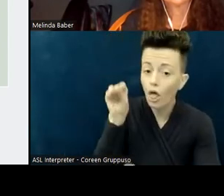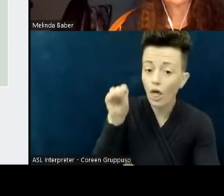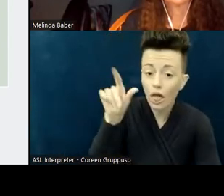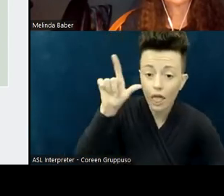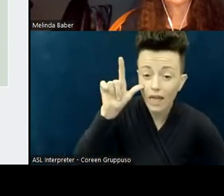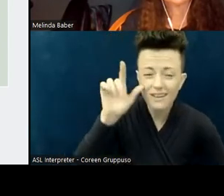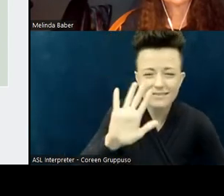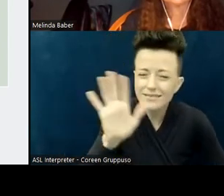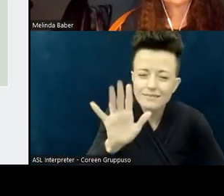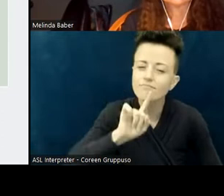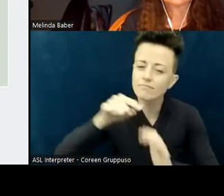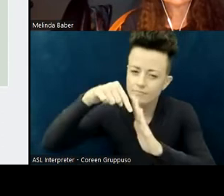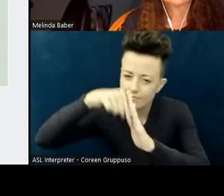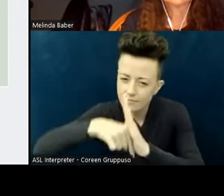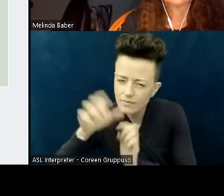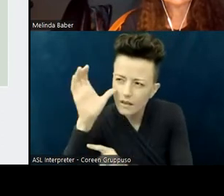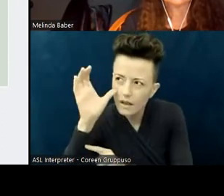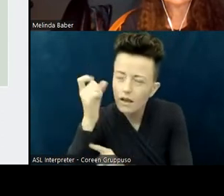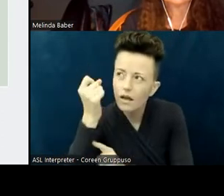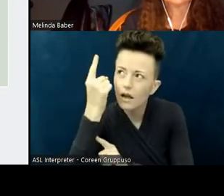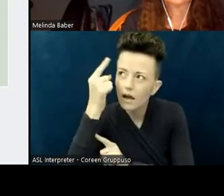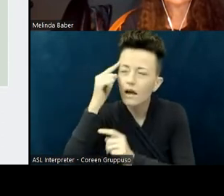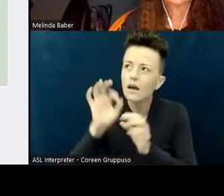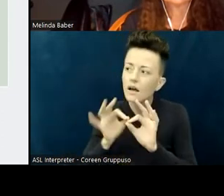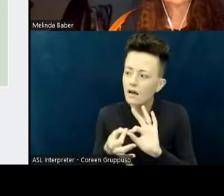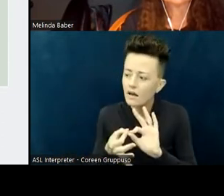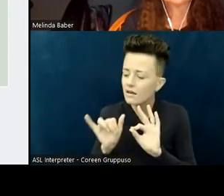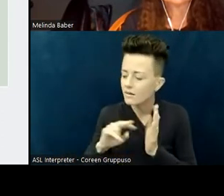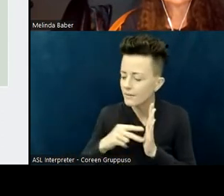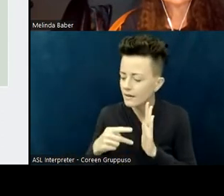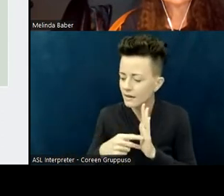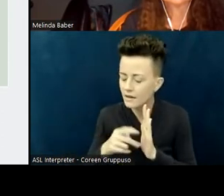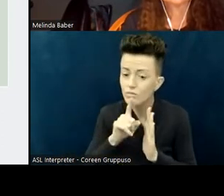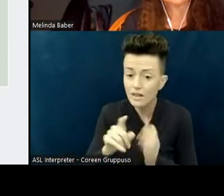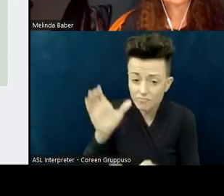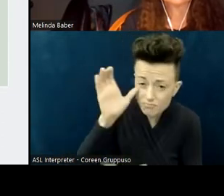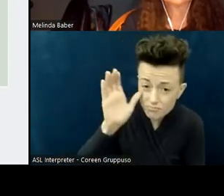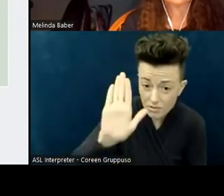Hearing the stories, the concerns, the hurts, and believing it. How many times people have said,